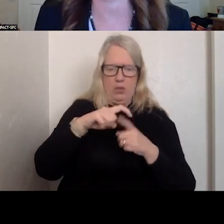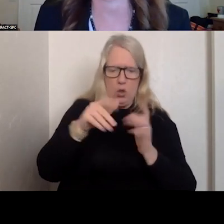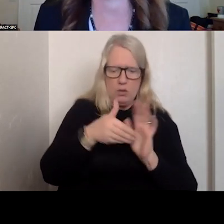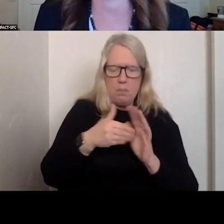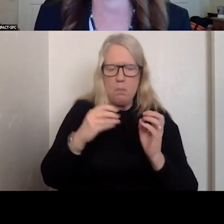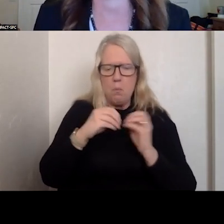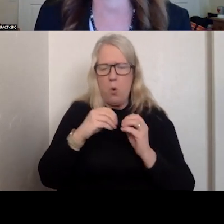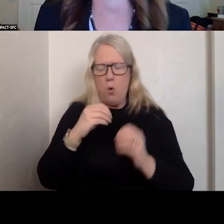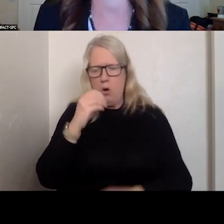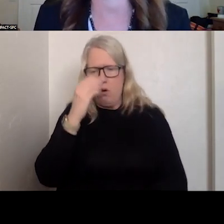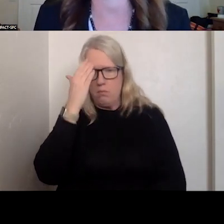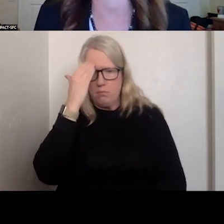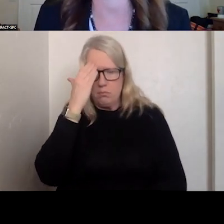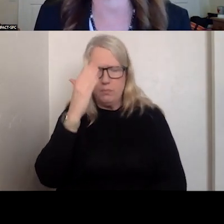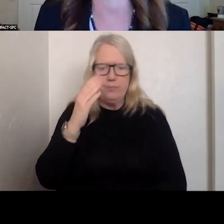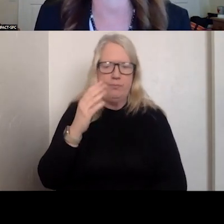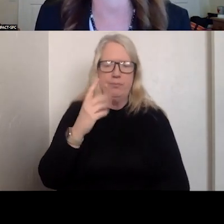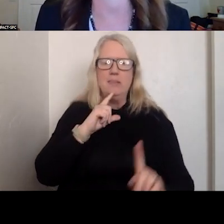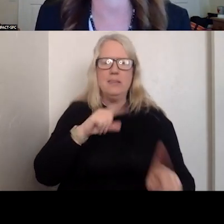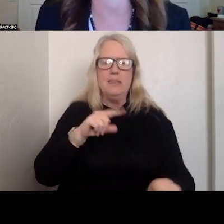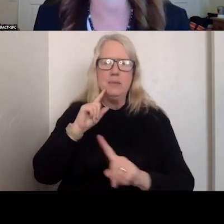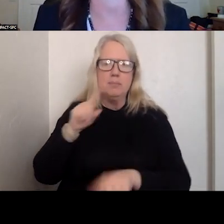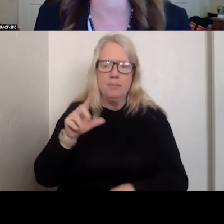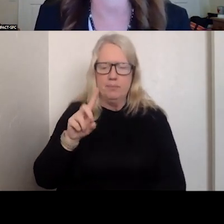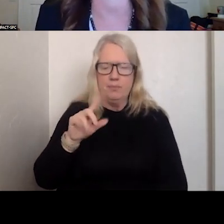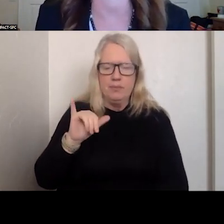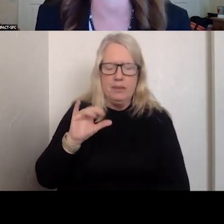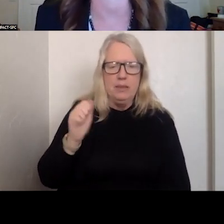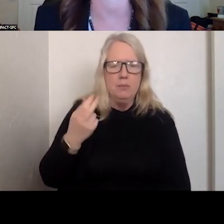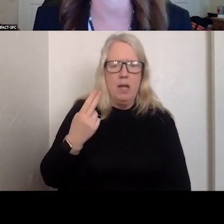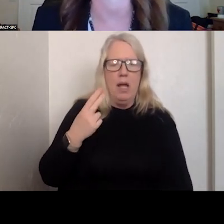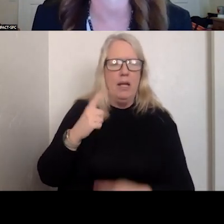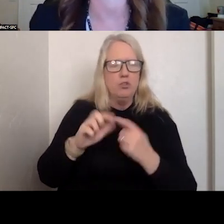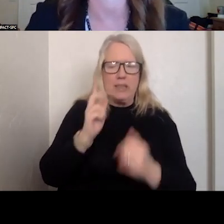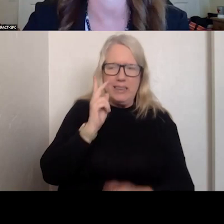DISPATCHING AND BE ABLE TO SEE WHERE THEY ARE FOR